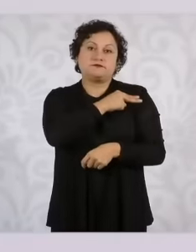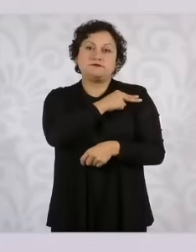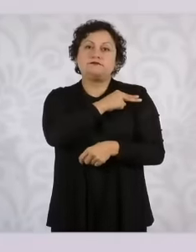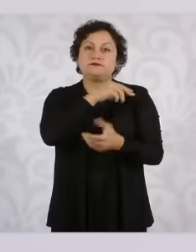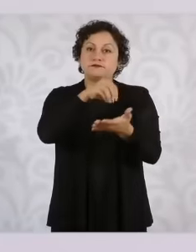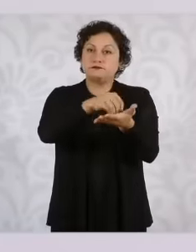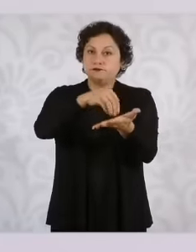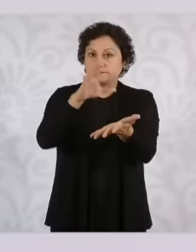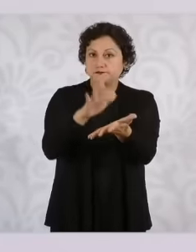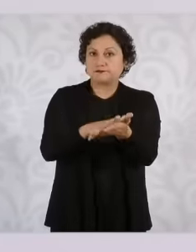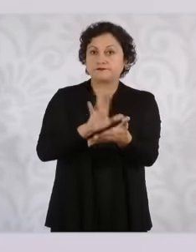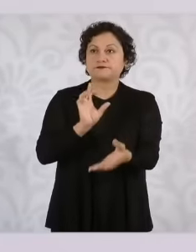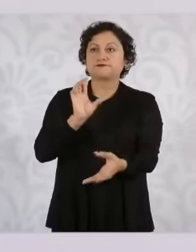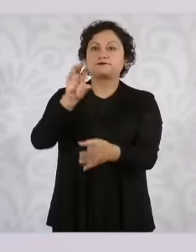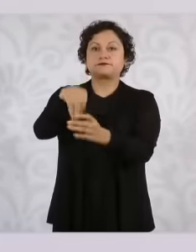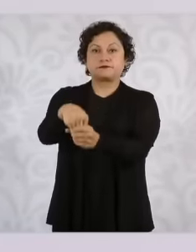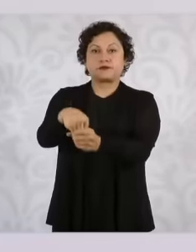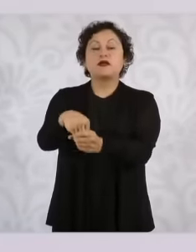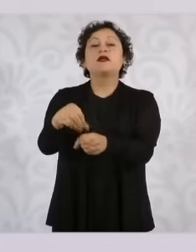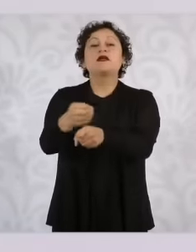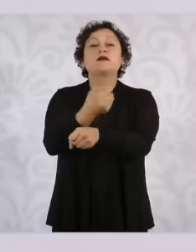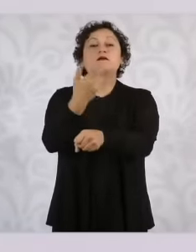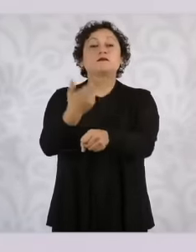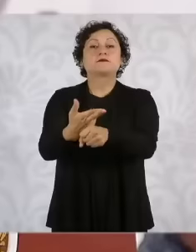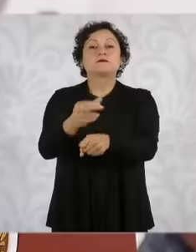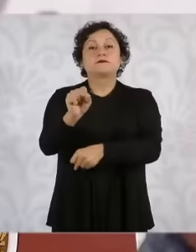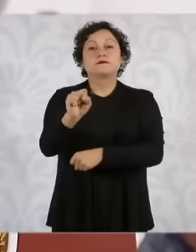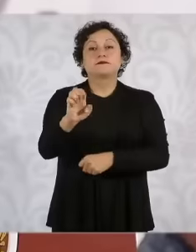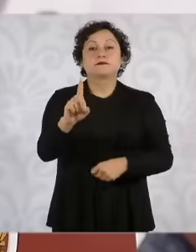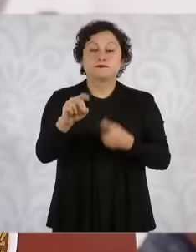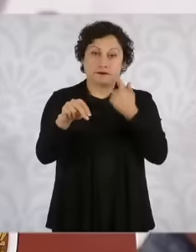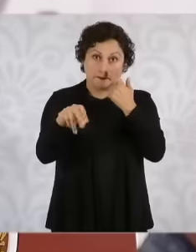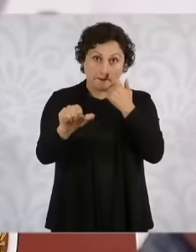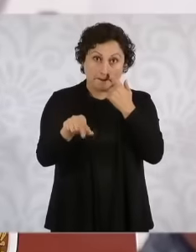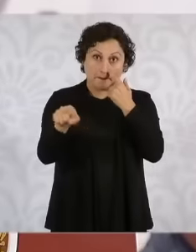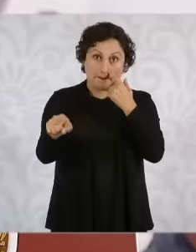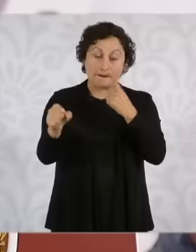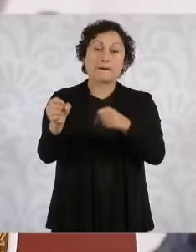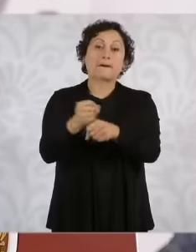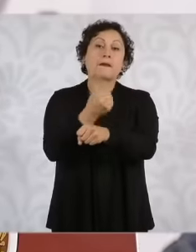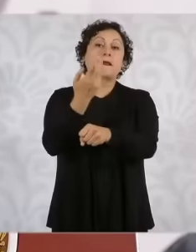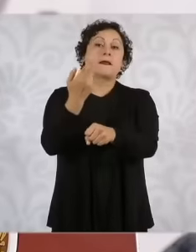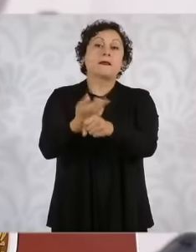of the defense secretariat national and the Secretary General has a very